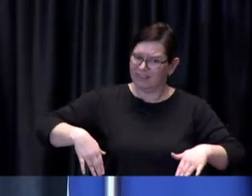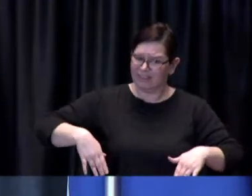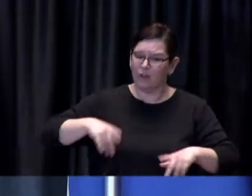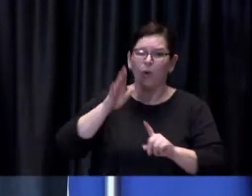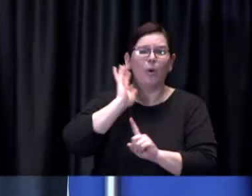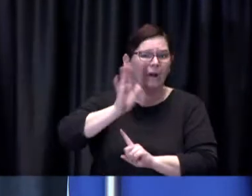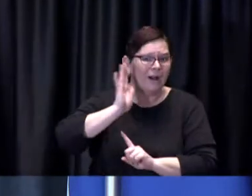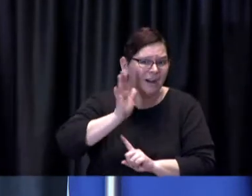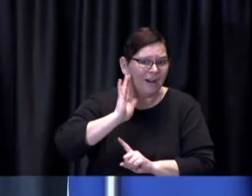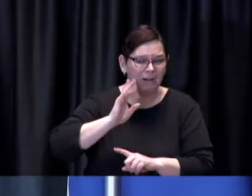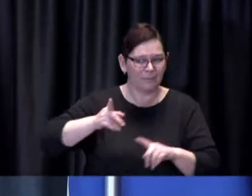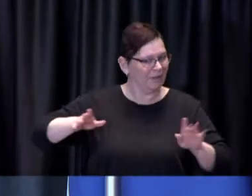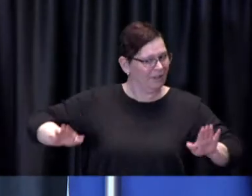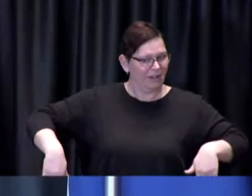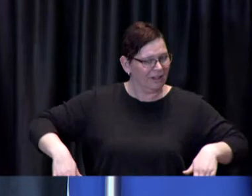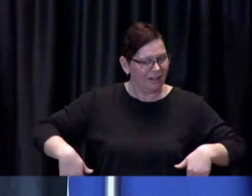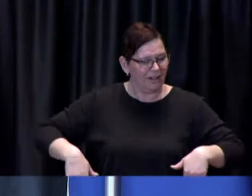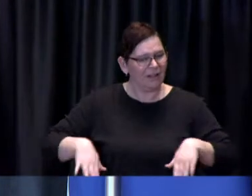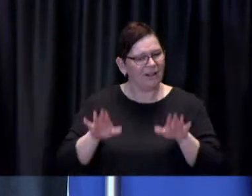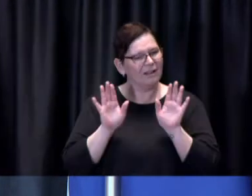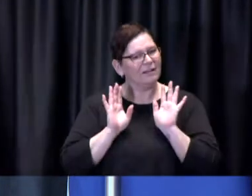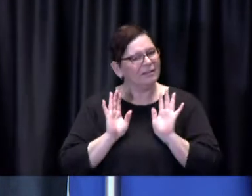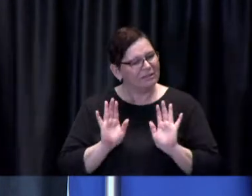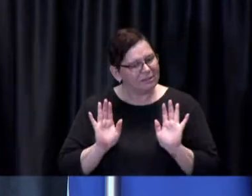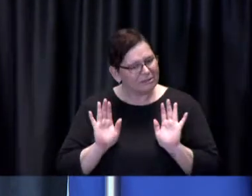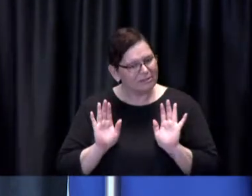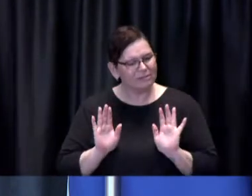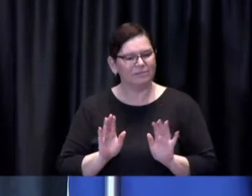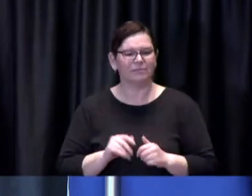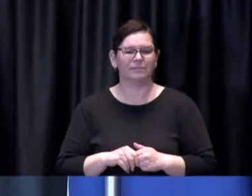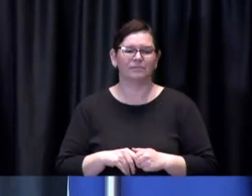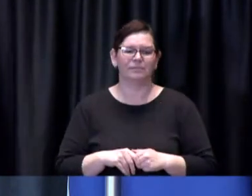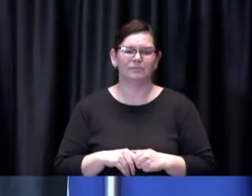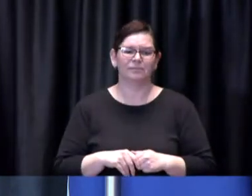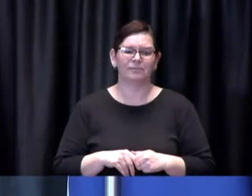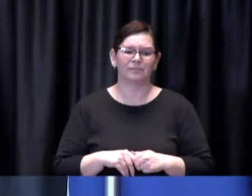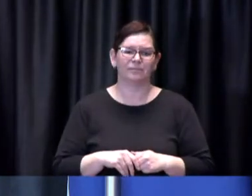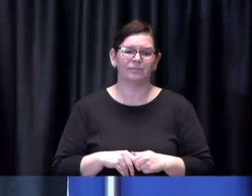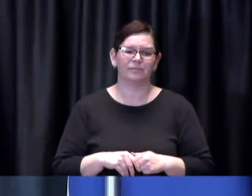For anyone who misses hugging someone else,